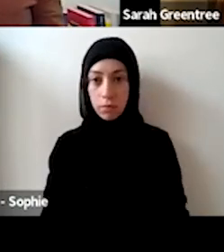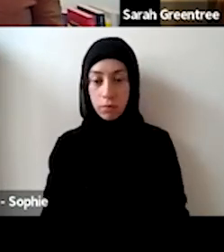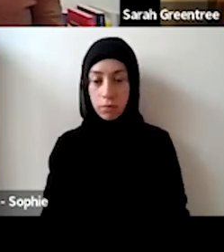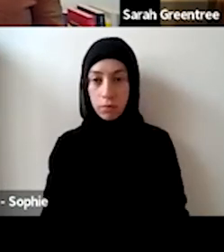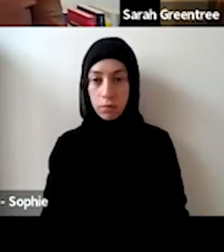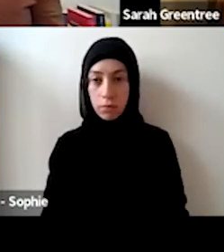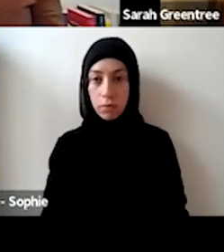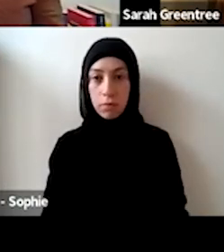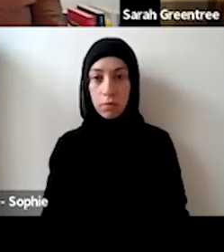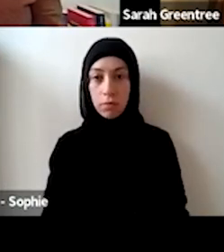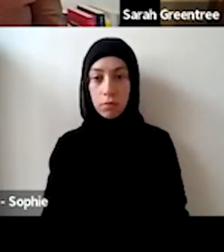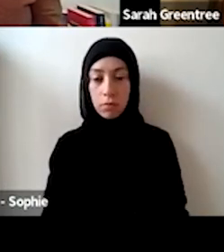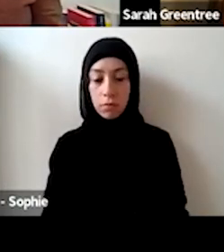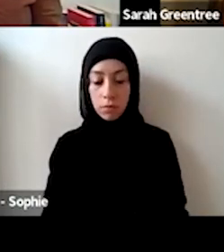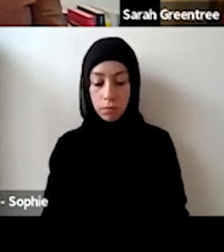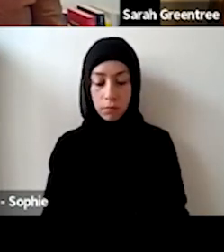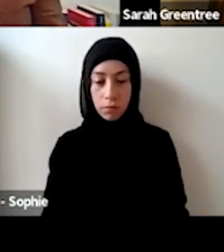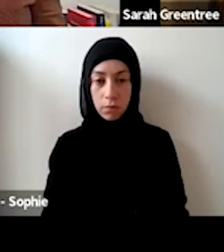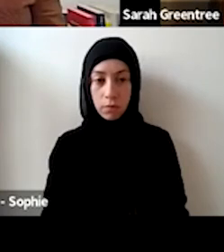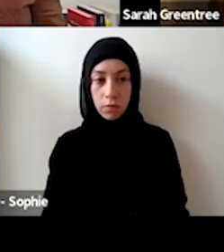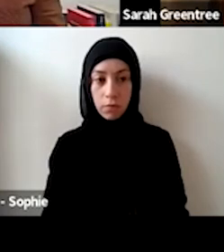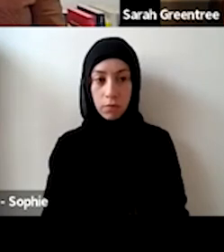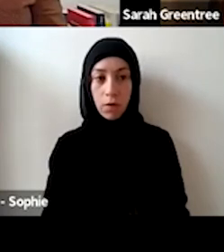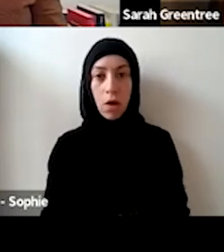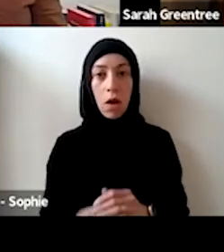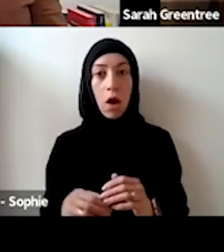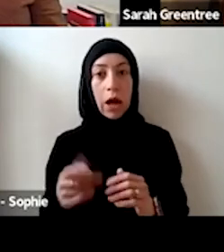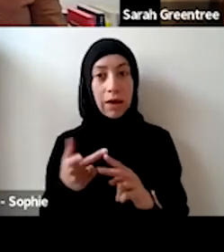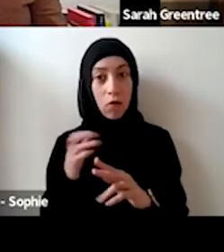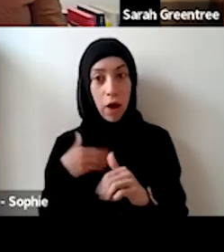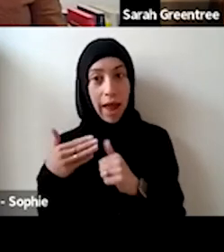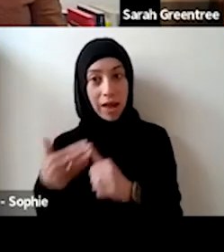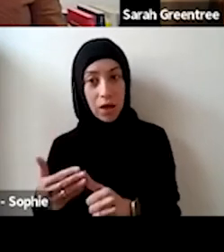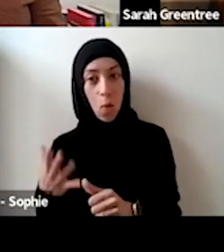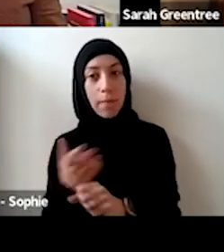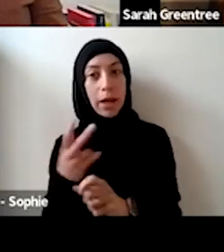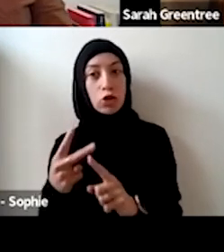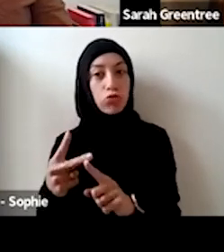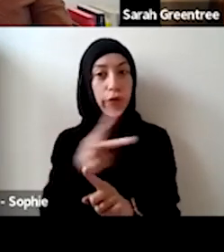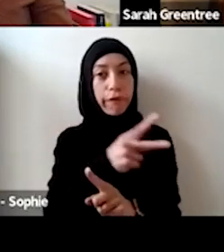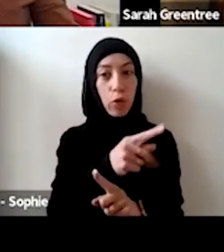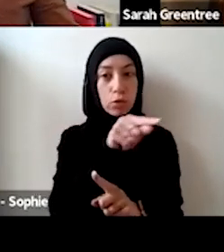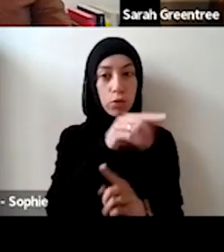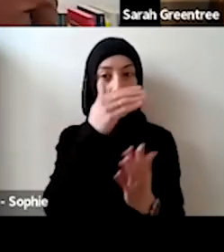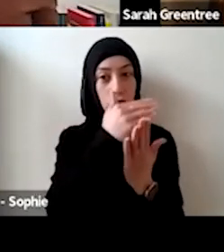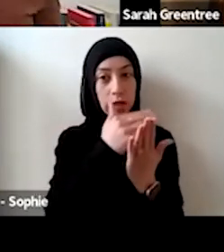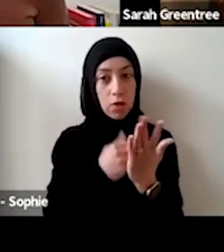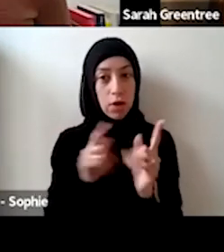Does want answered by referring to the criteria. Assessment criteria for expressions of interest are the quality of the artistic achievements which I touched on